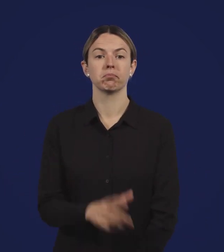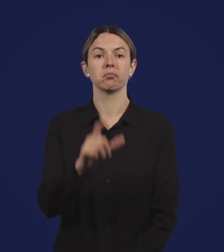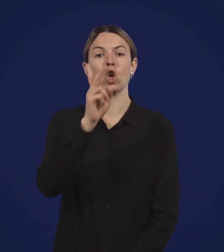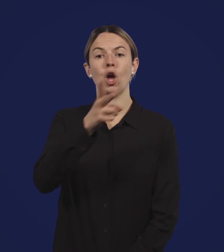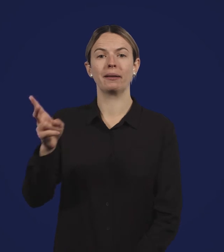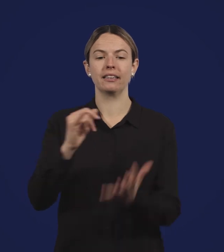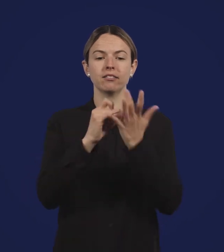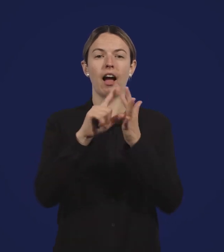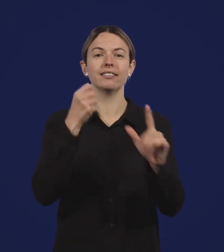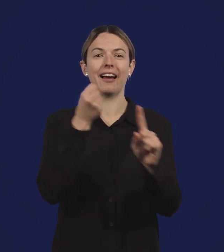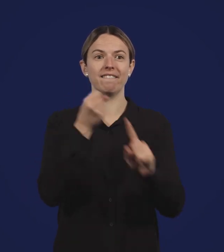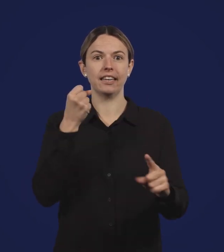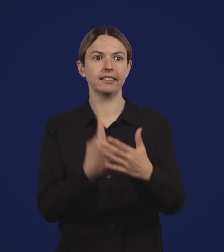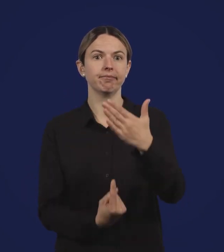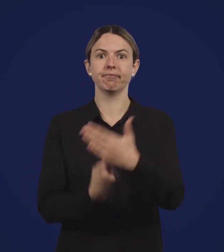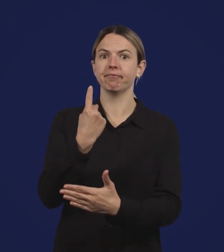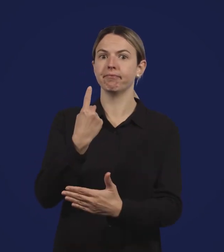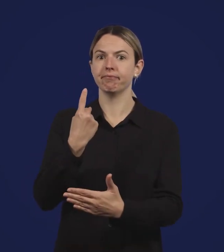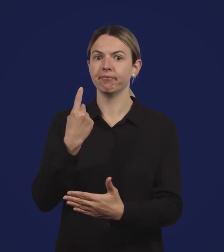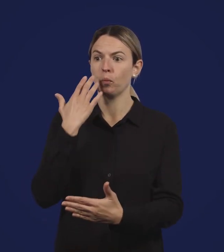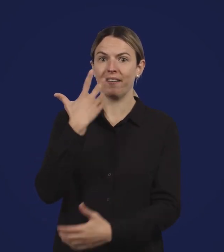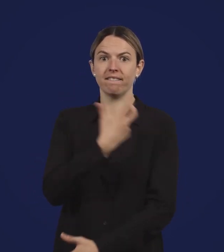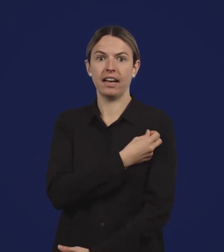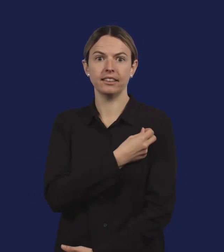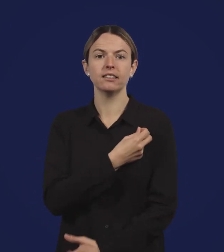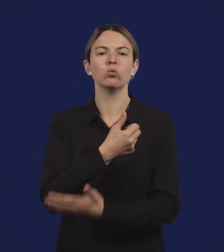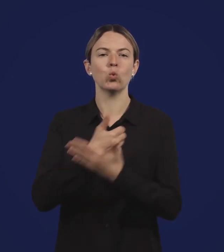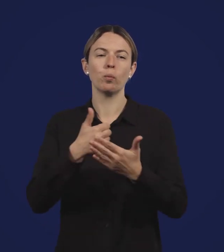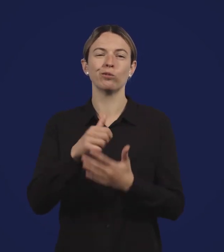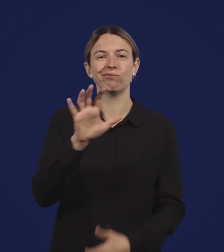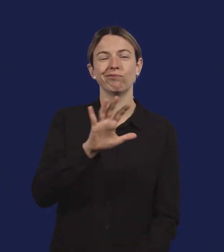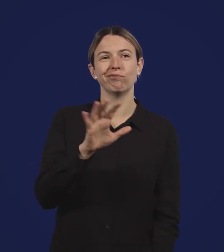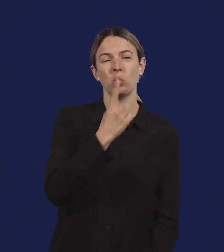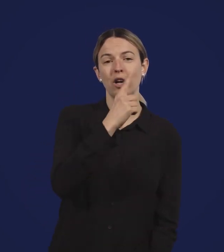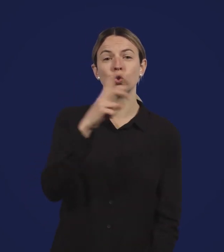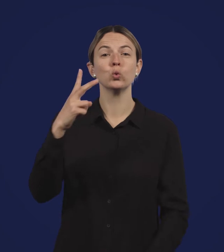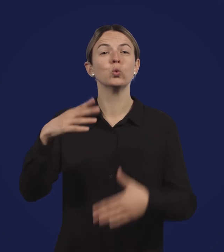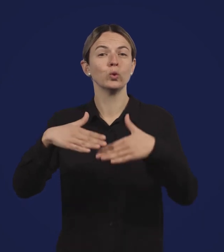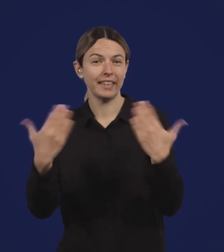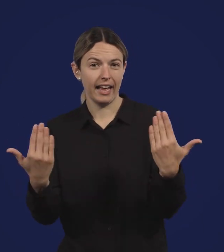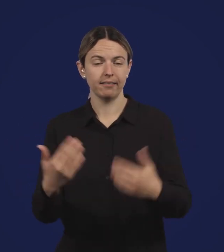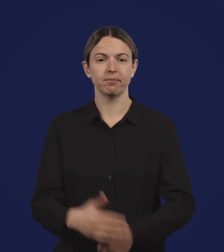Side effects usually occur 1-2 days after a vaccination.